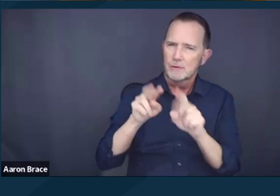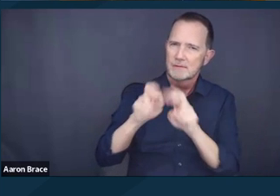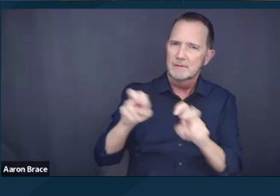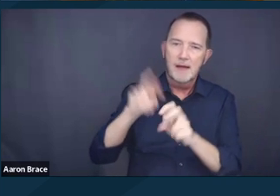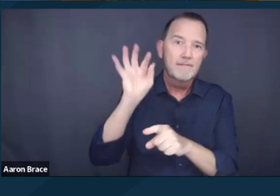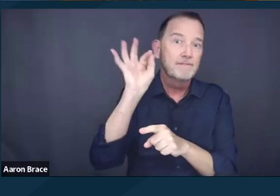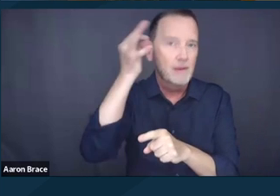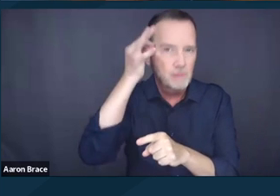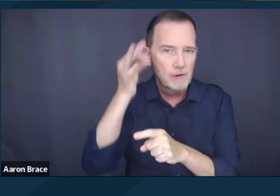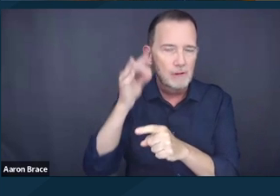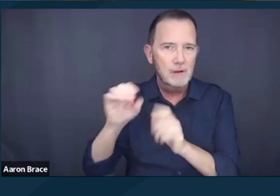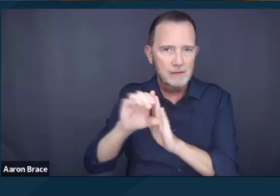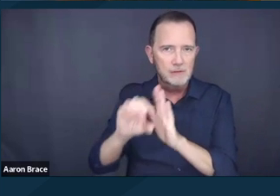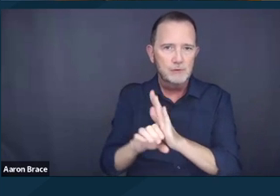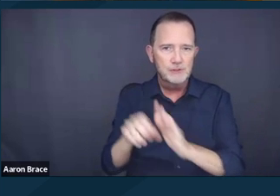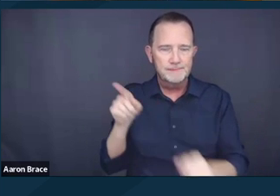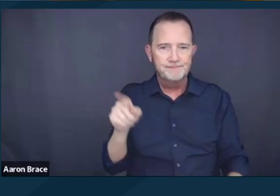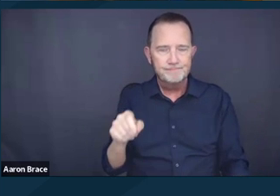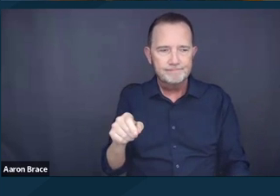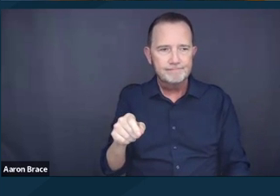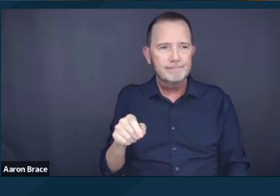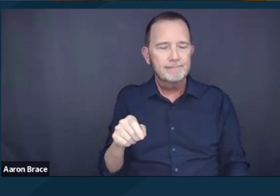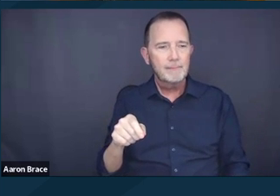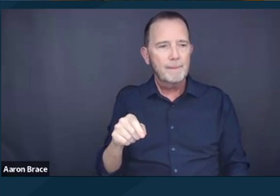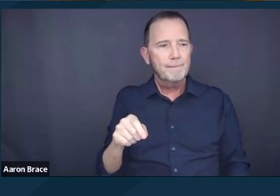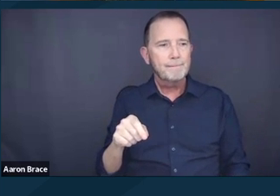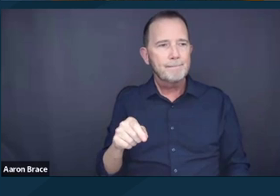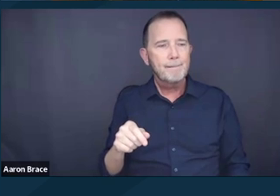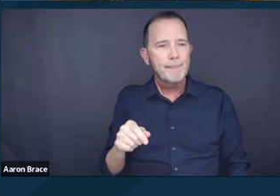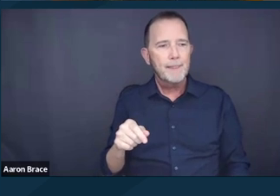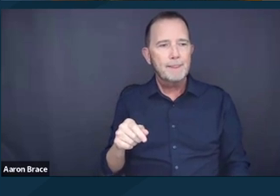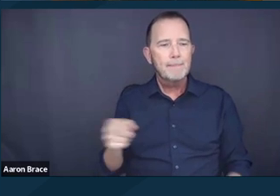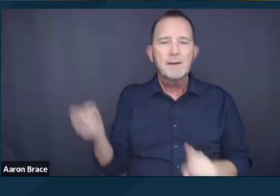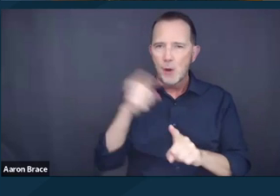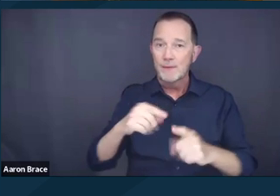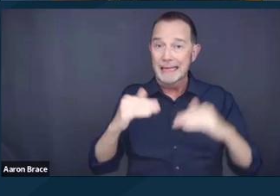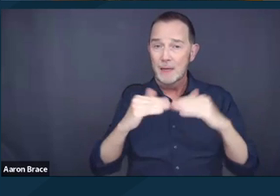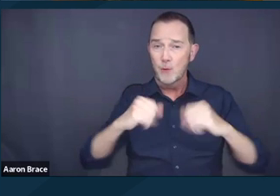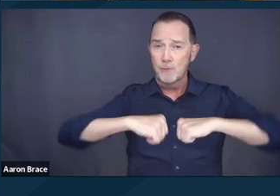So going back to this Equal Protection Clause situation, in interpreting the scope of that clause,